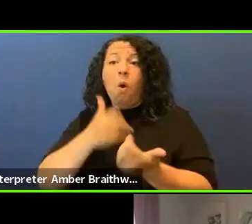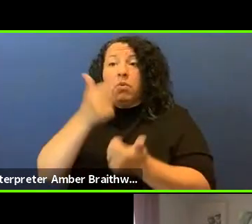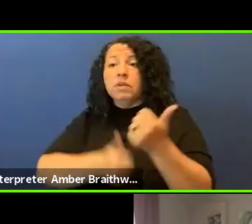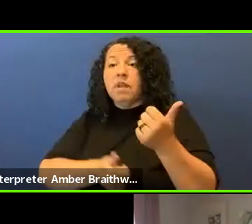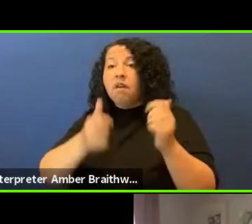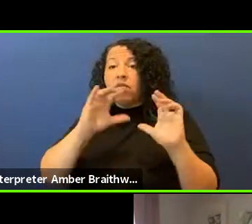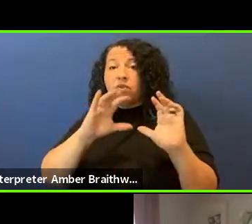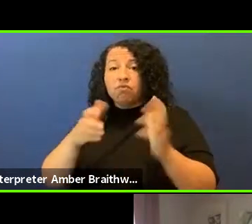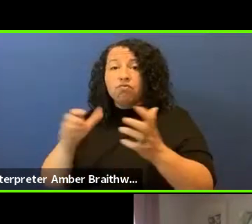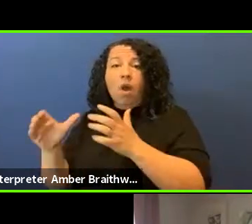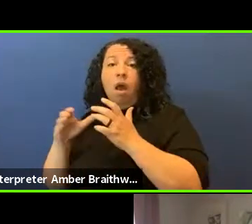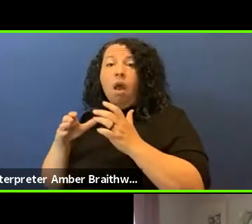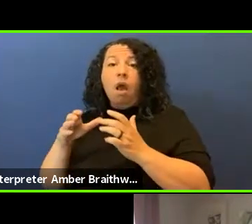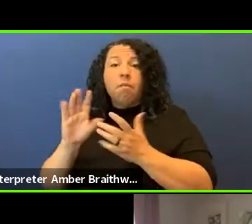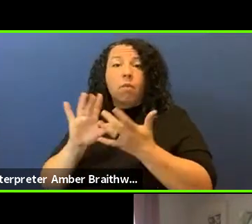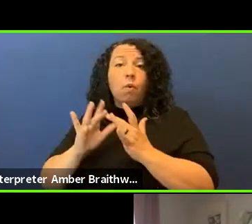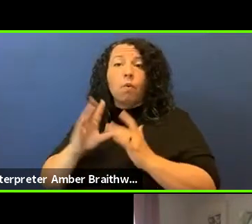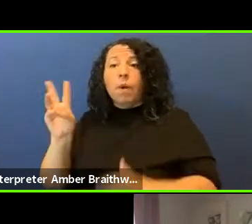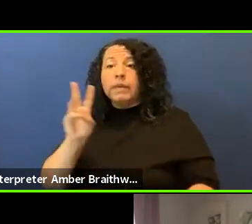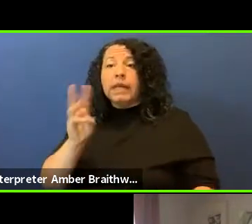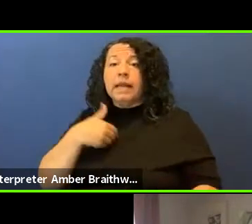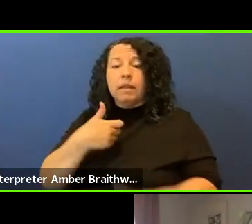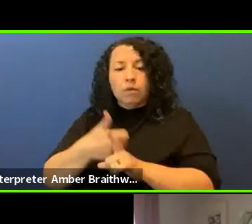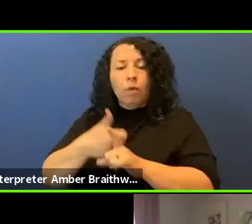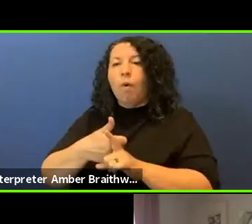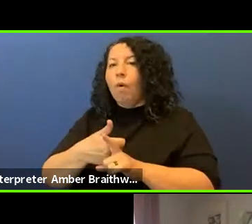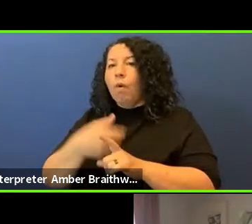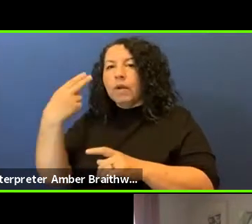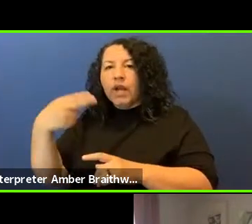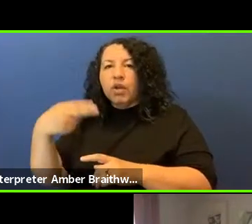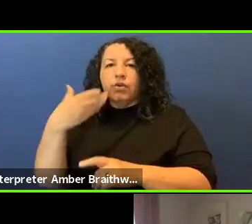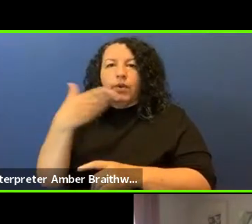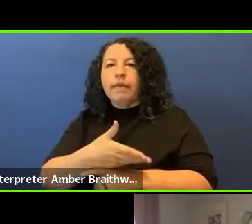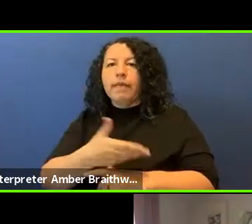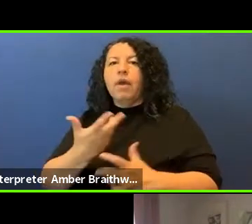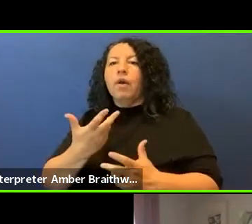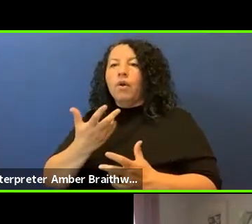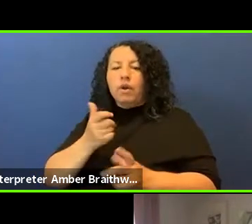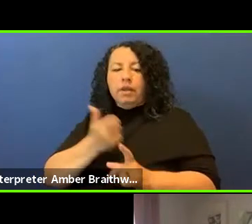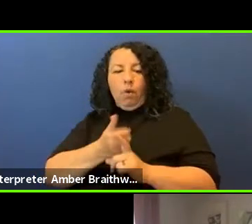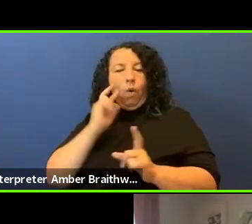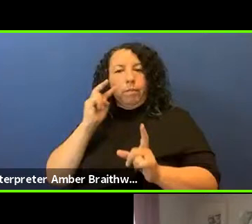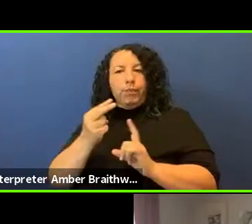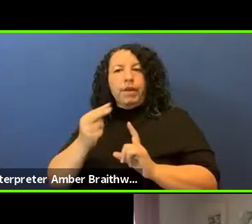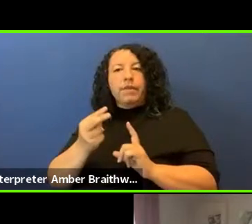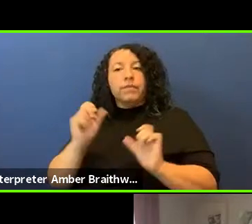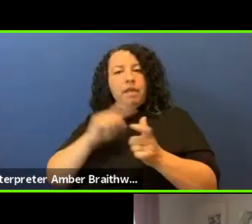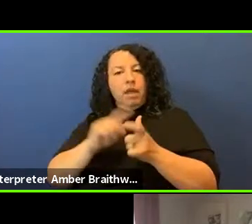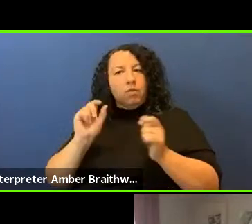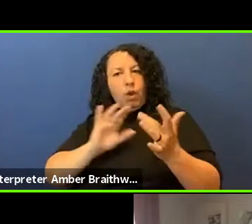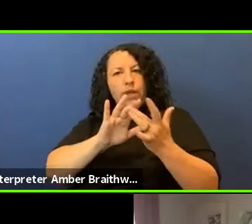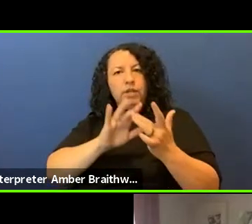gives an outline of their own history as they see it and then you can reach out to them.